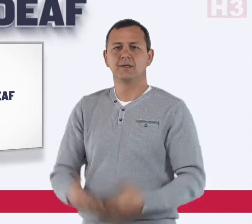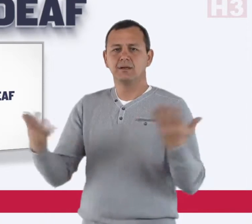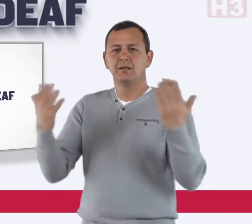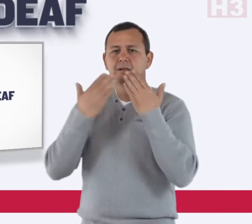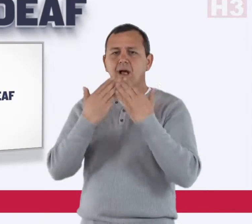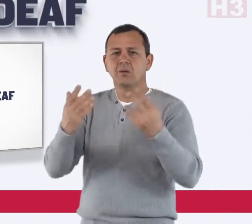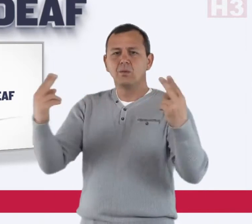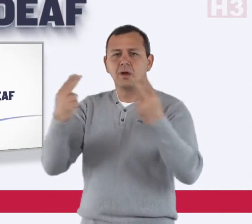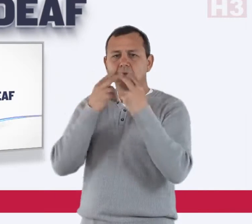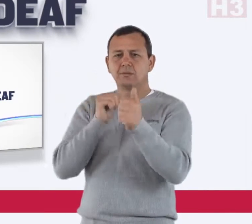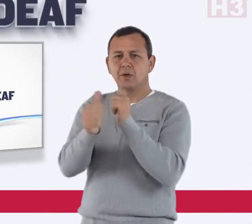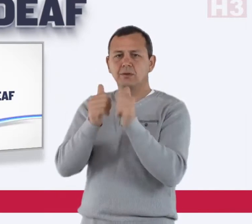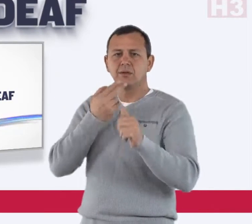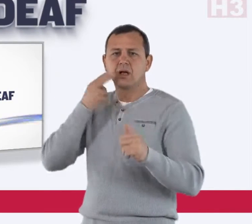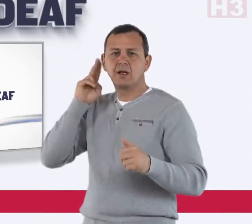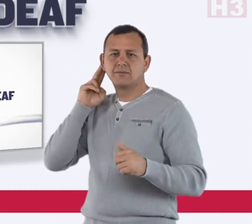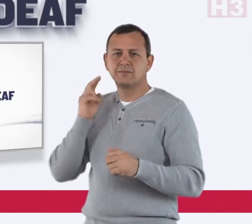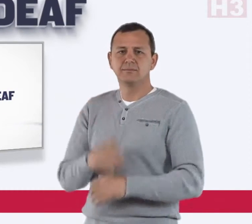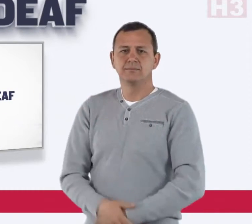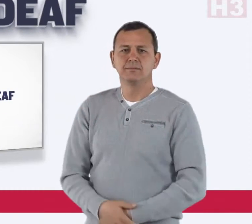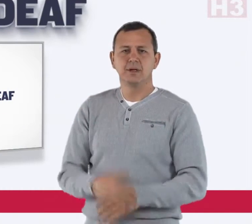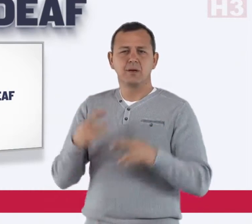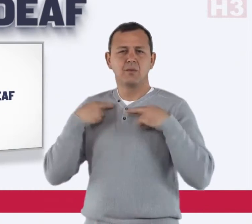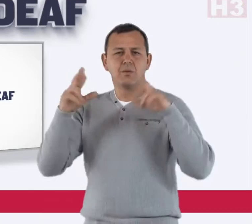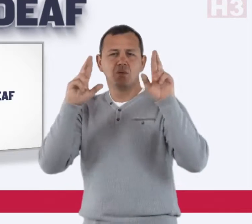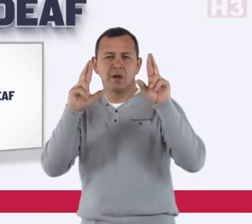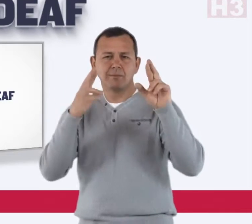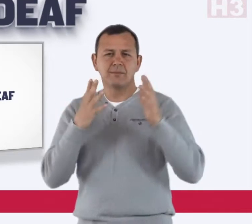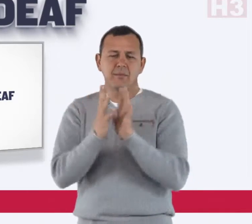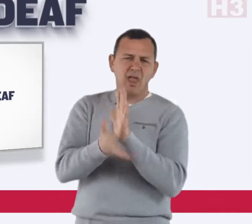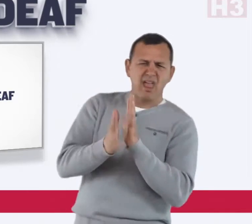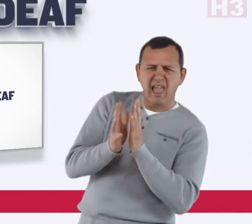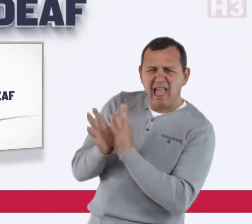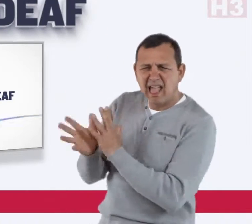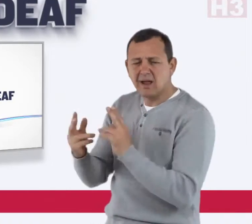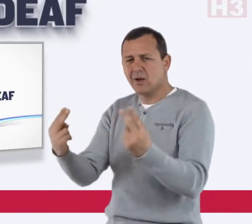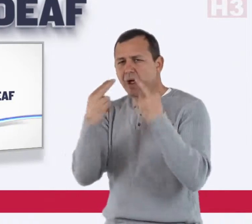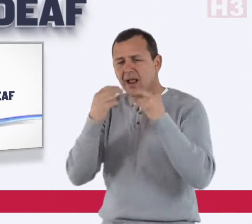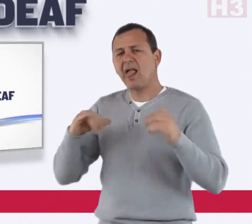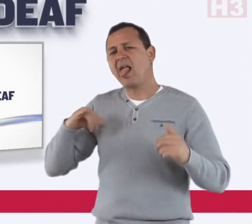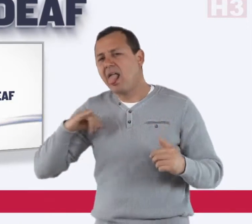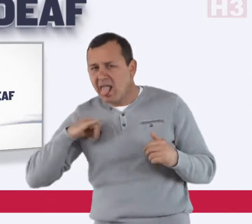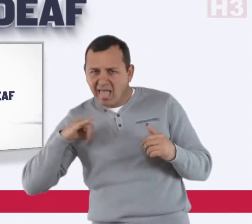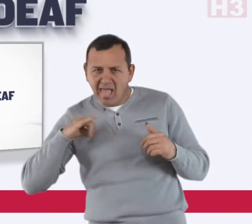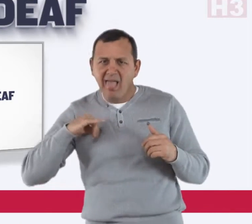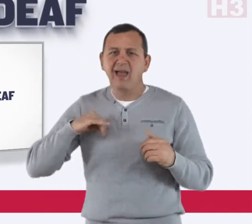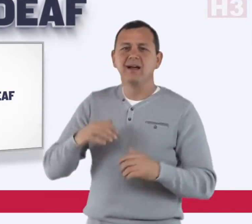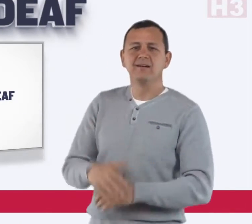Thank you for watching SportsDeaf! We hope you have enjoyed watching this program.